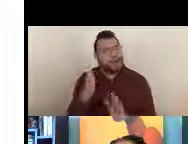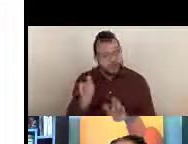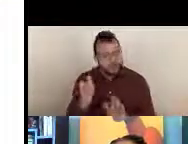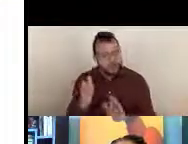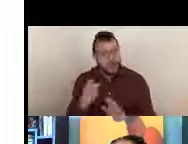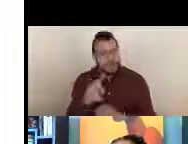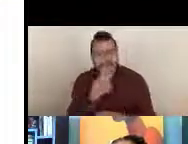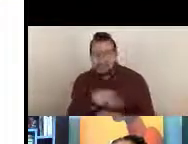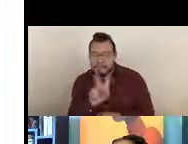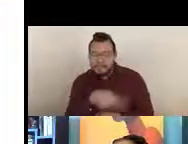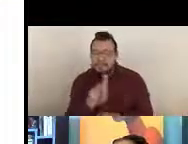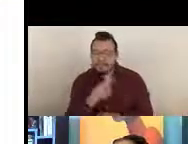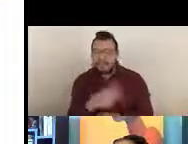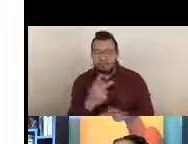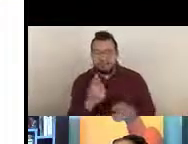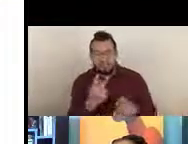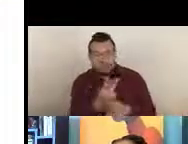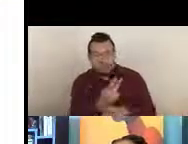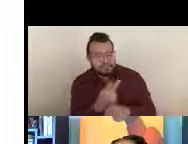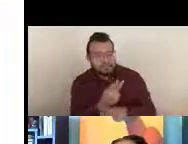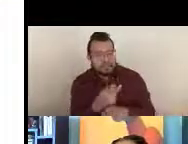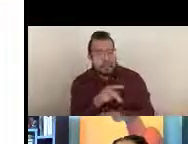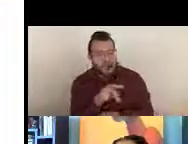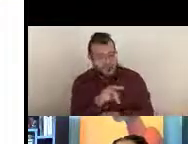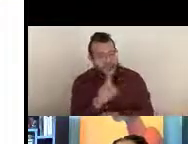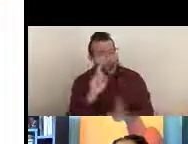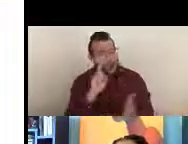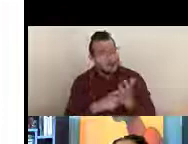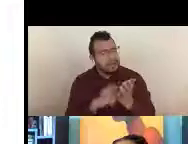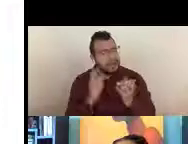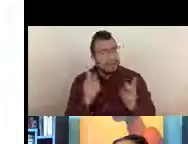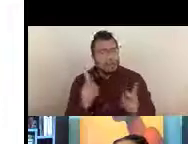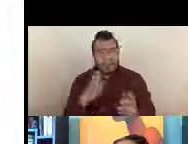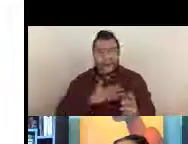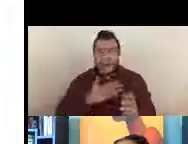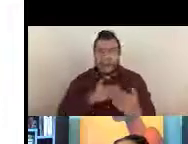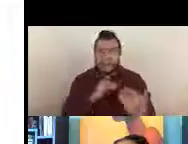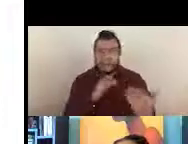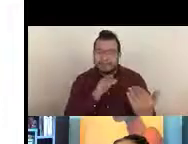okay, well a lot of people in my area, in my scientific area are on this roster,